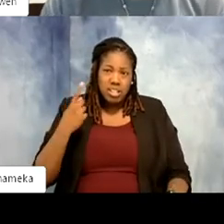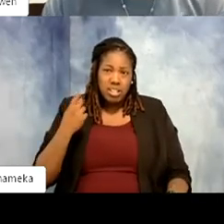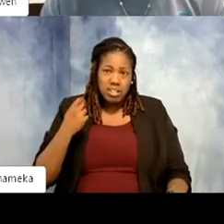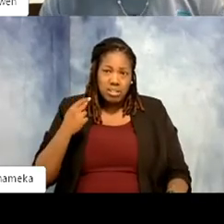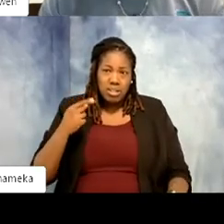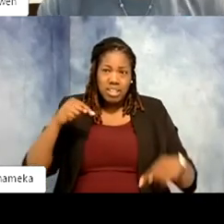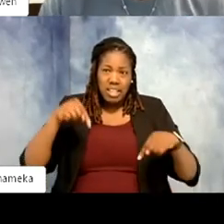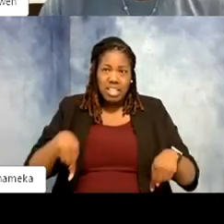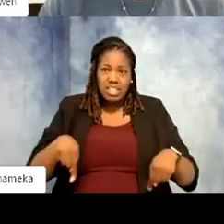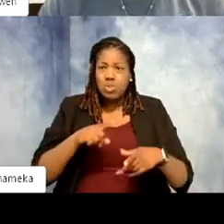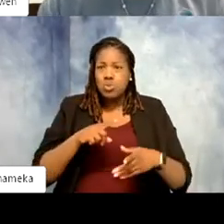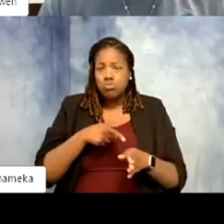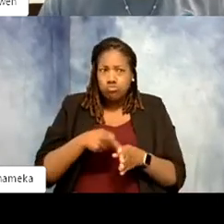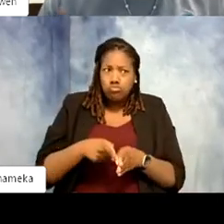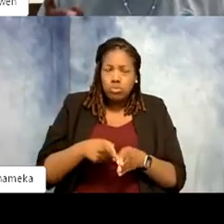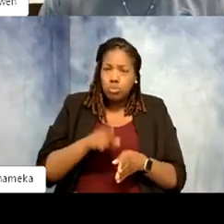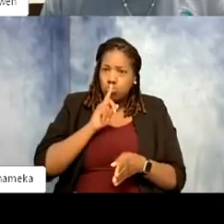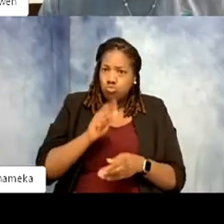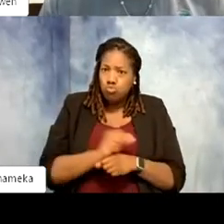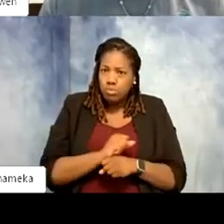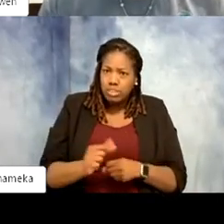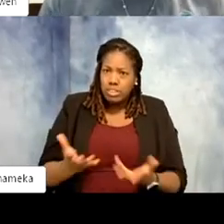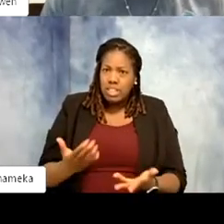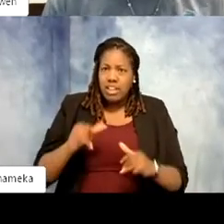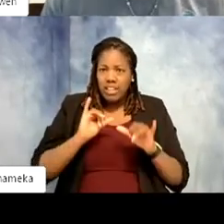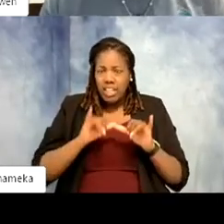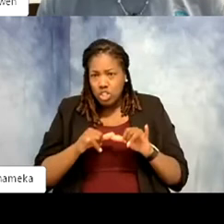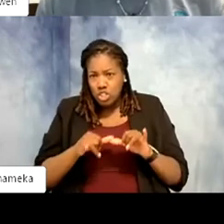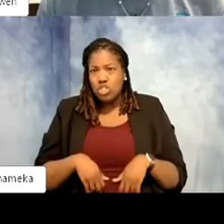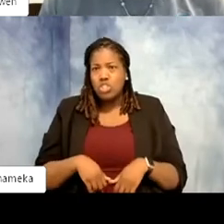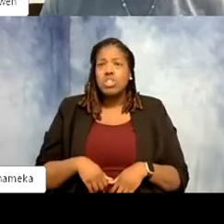And not just zookeeping. There's engineers, there's horticulture people, there's